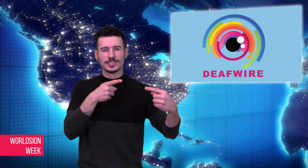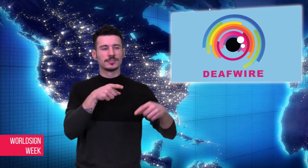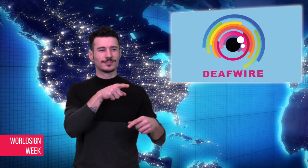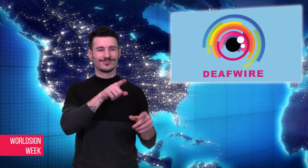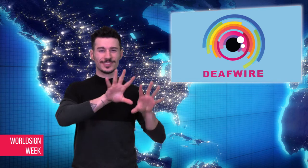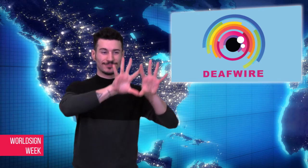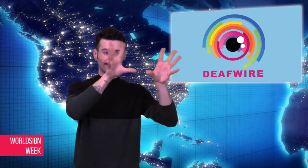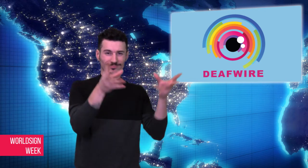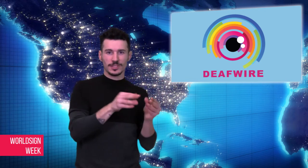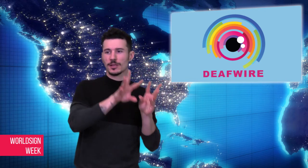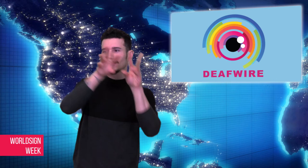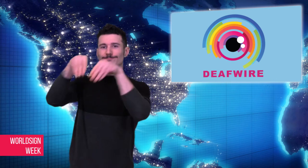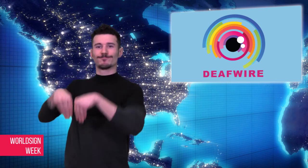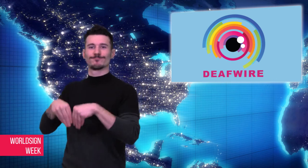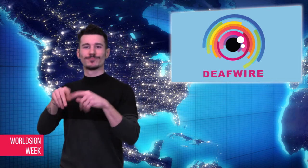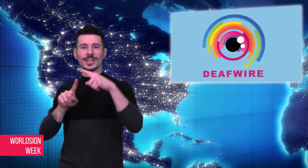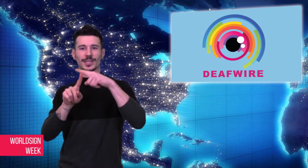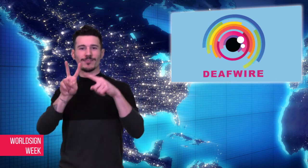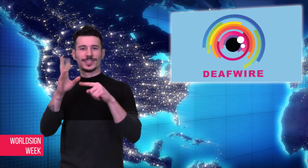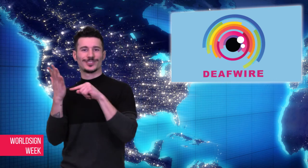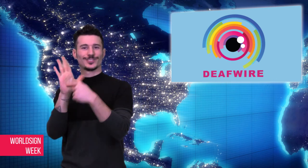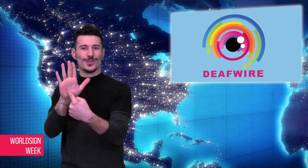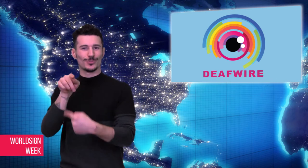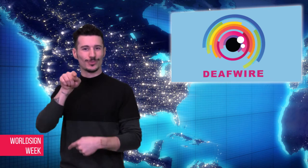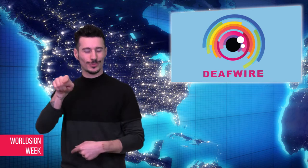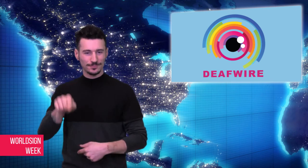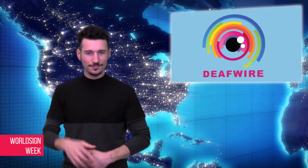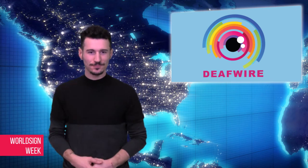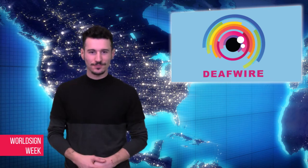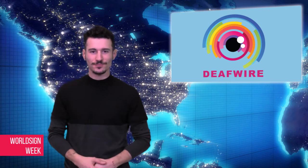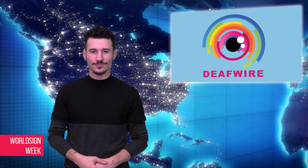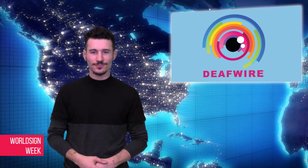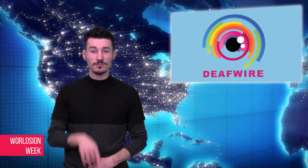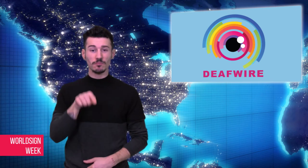start streaming on Sundance Now